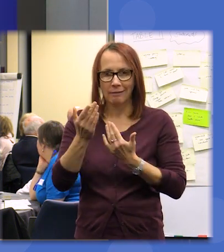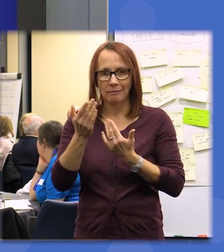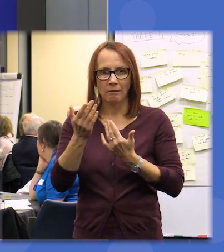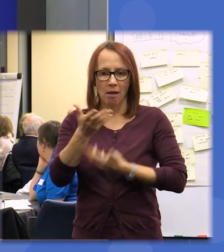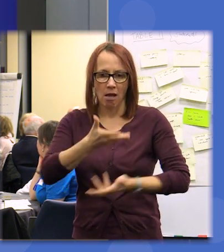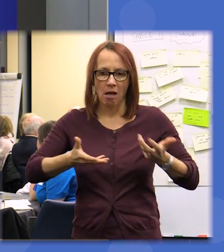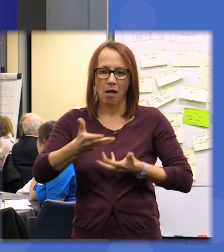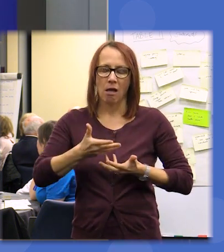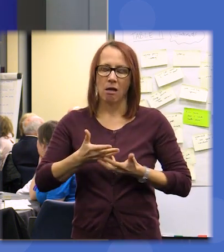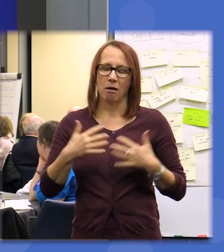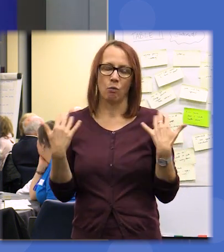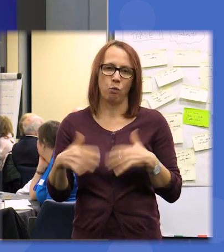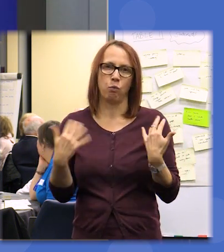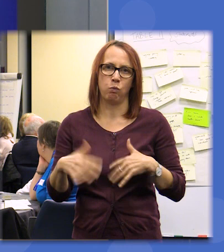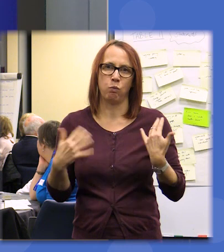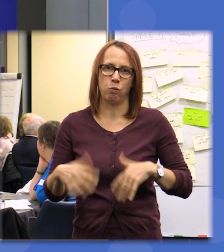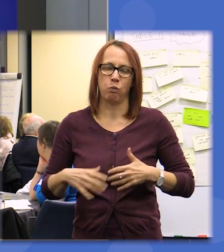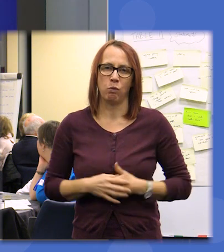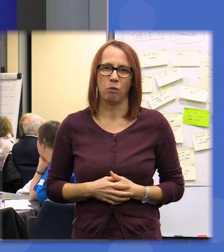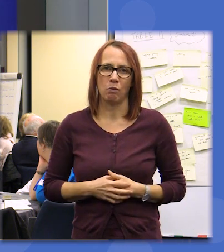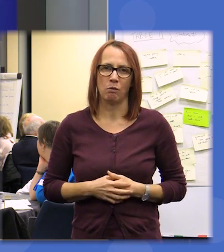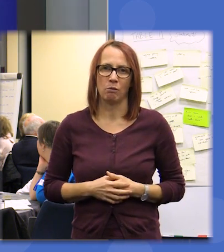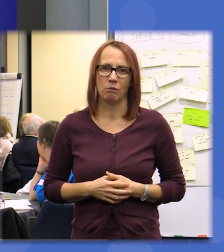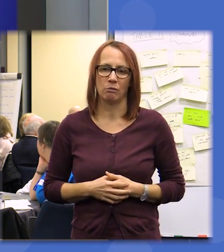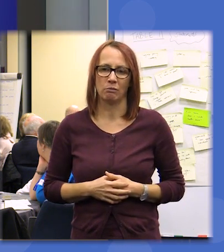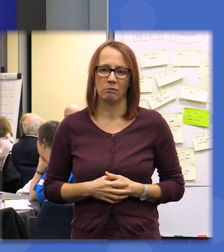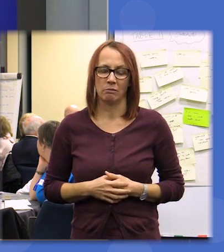reiterate it with you that we are we are operating in a kind of a risky